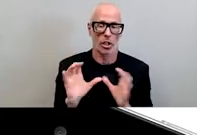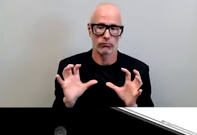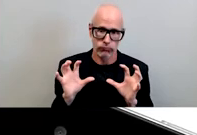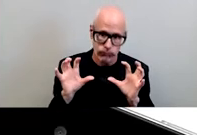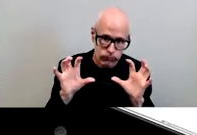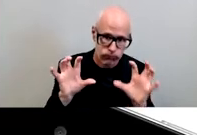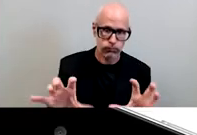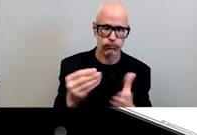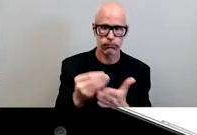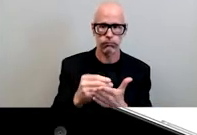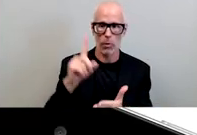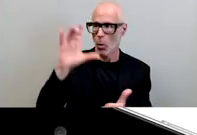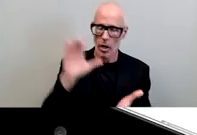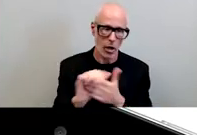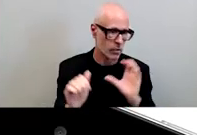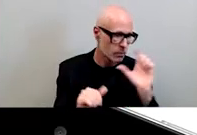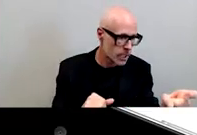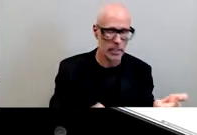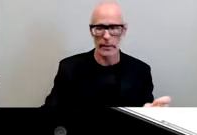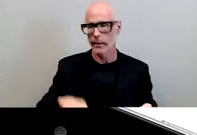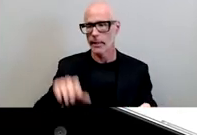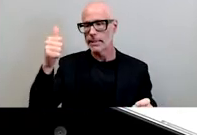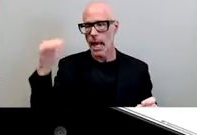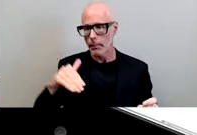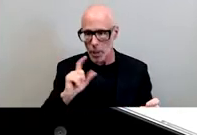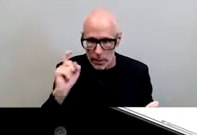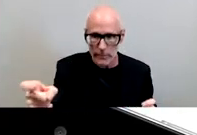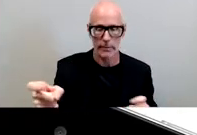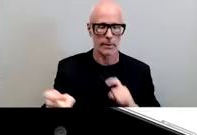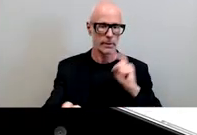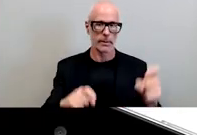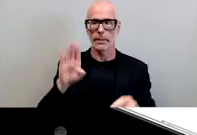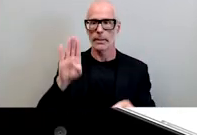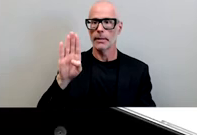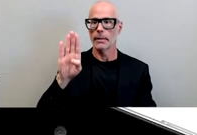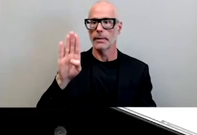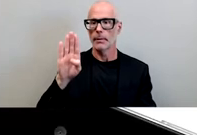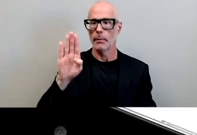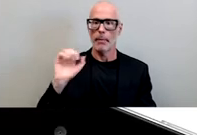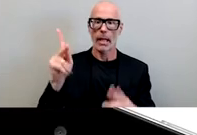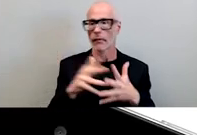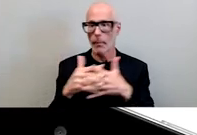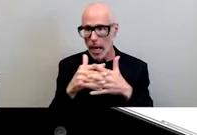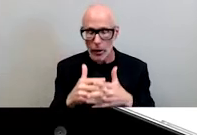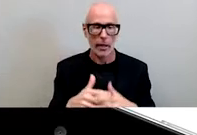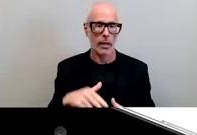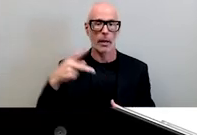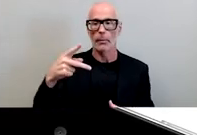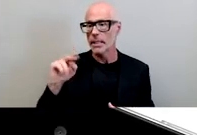100 million dollars here 10 million dollars there bank of america as well as pnc bank each brought